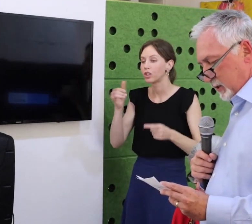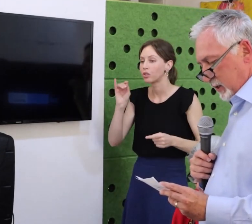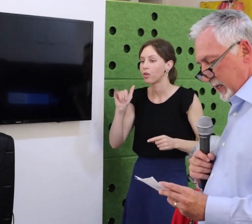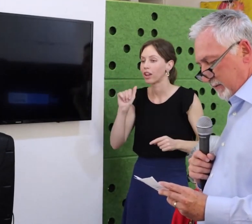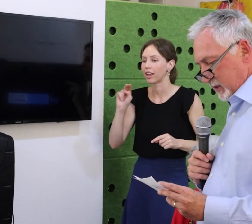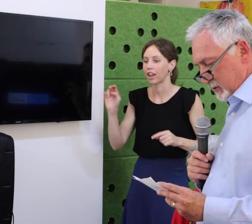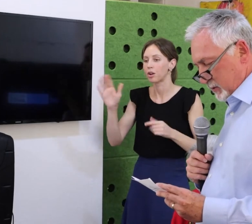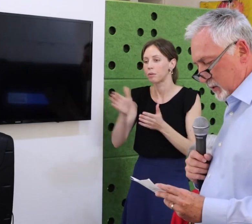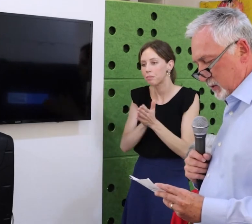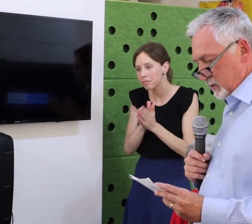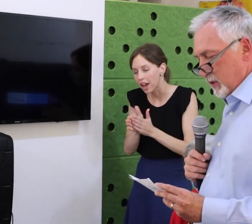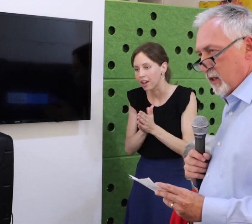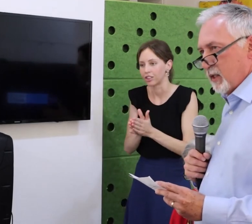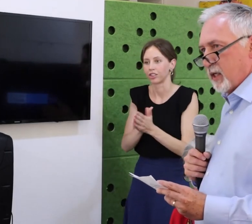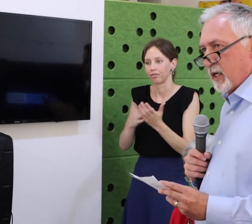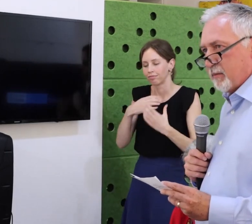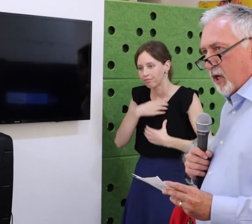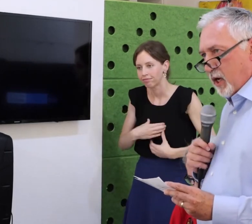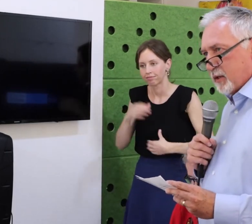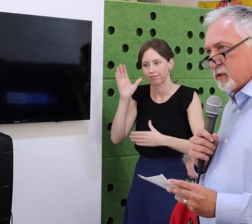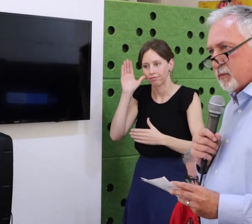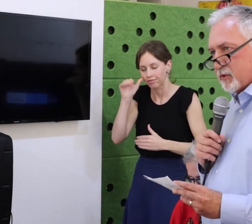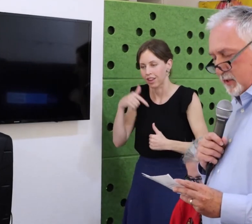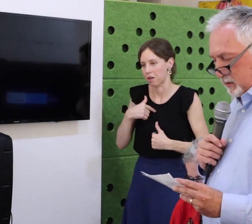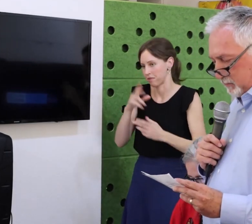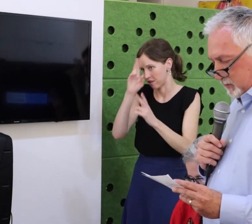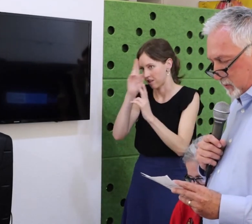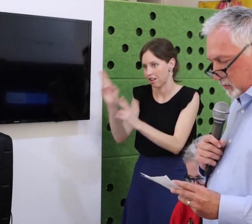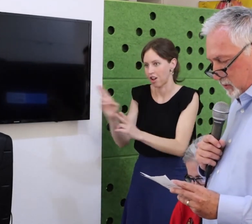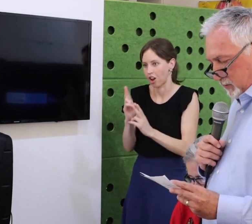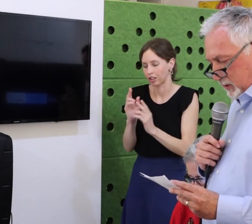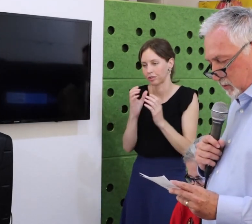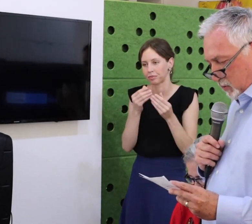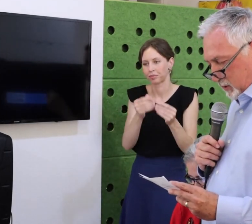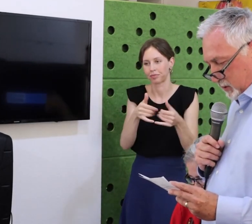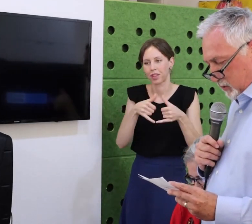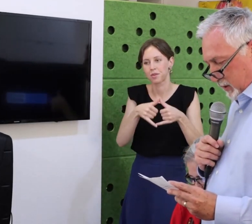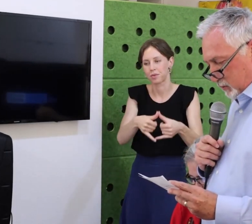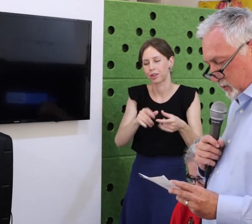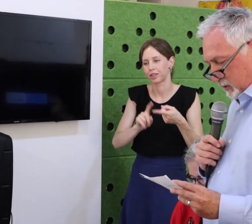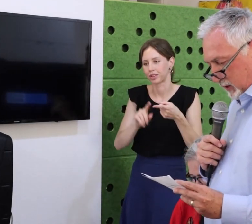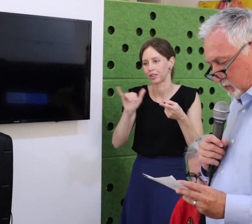This year she has helped a great deal with our wheelchair bills taking on a complicated transportation bill.